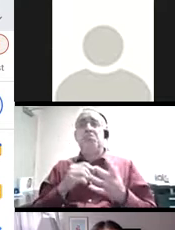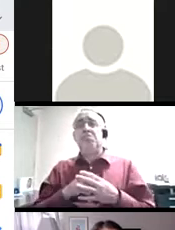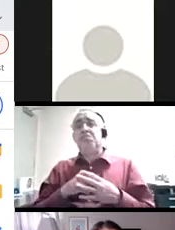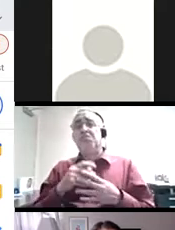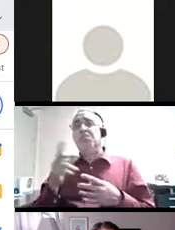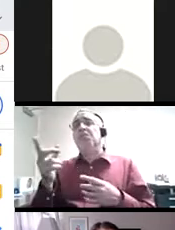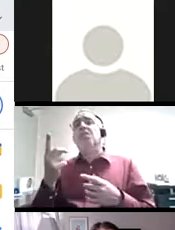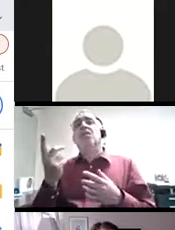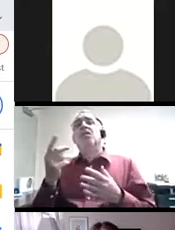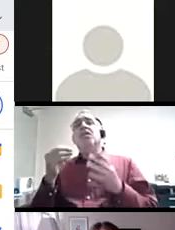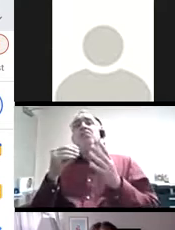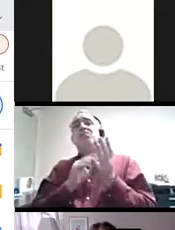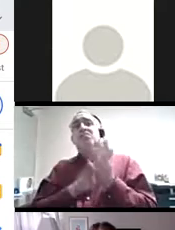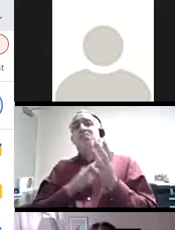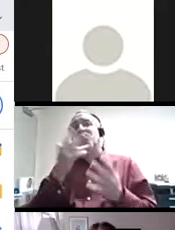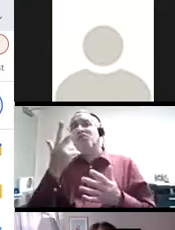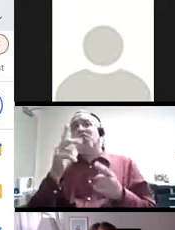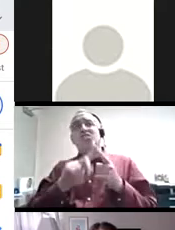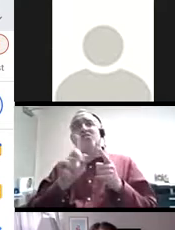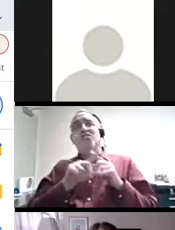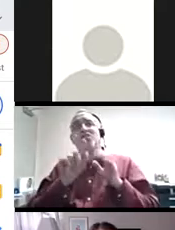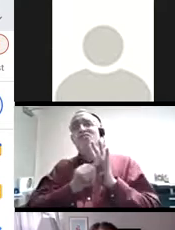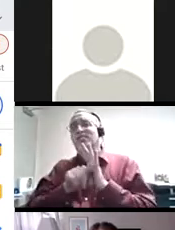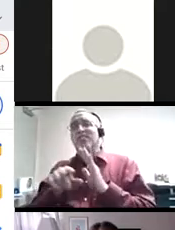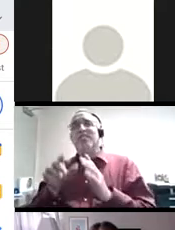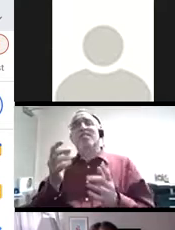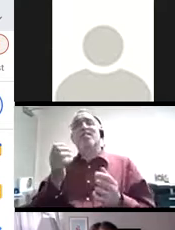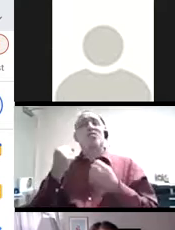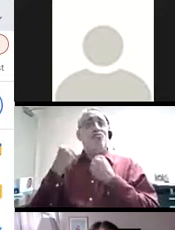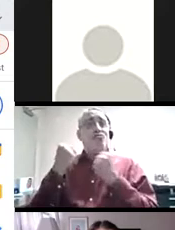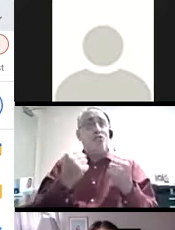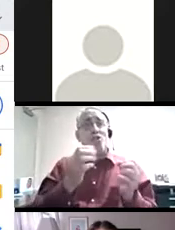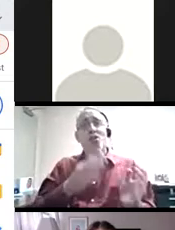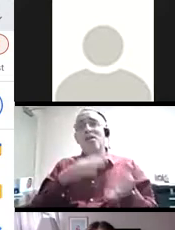three gradations such as strong, satisfactory, and needs work. I've implemented these ungrading tools